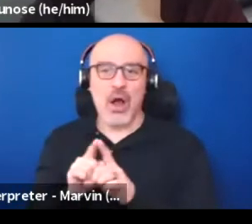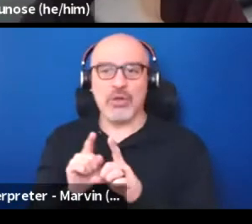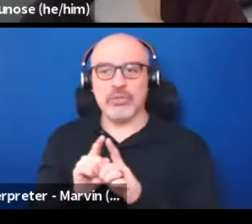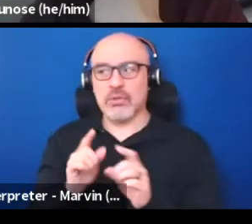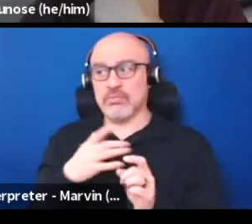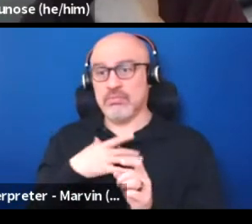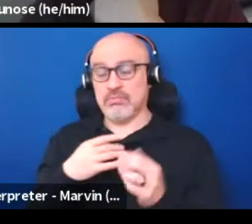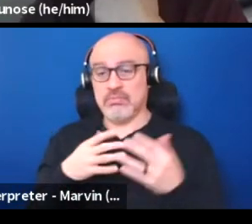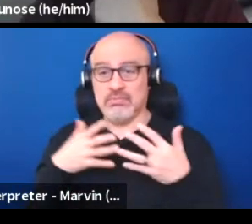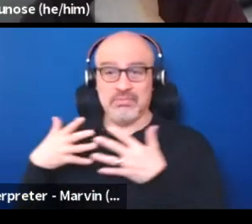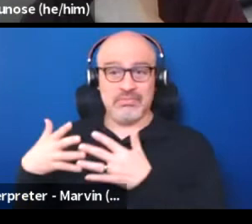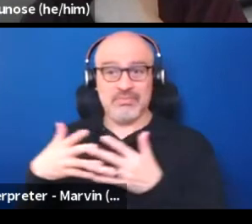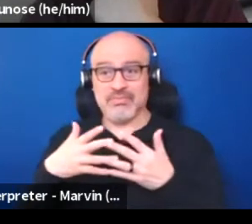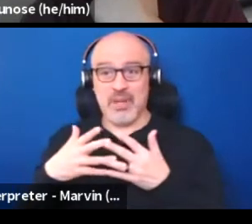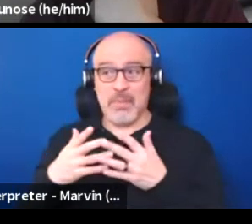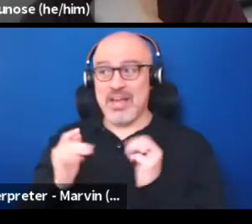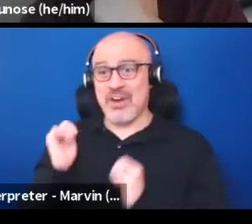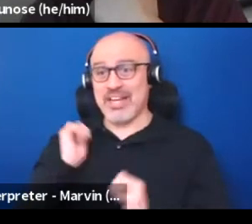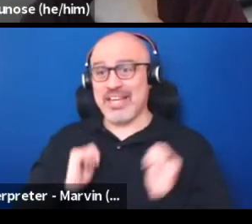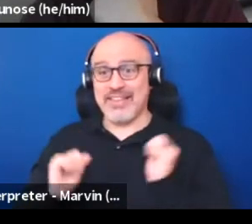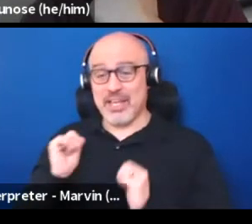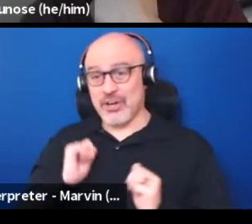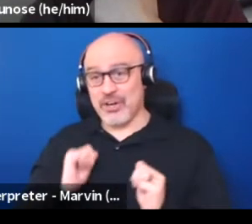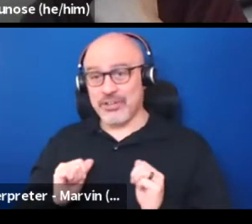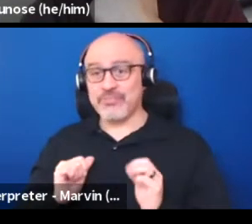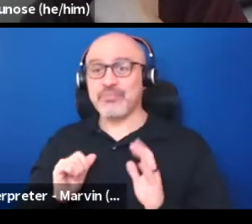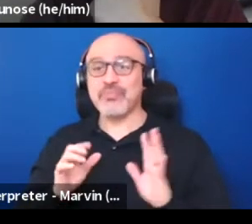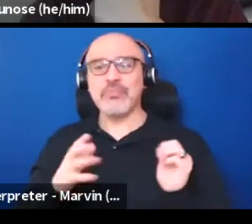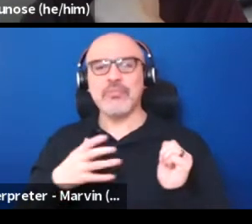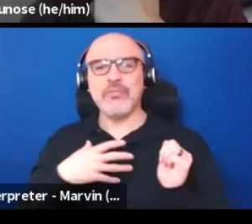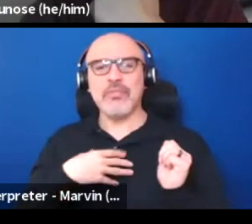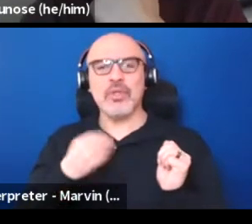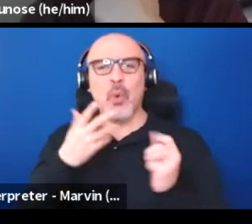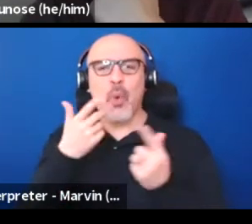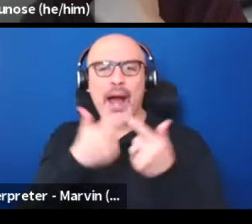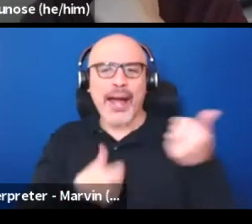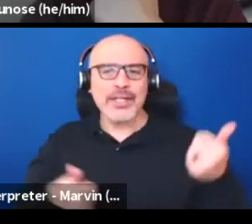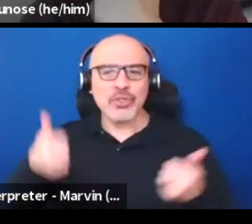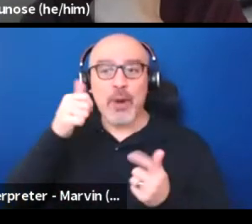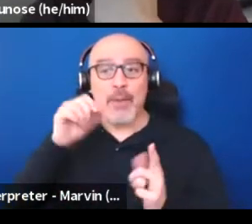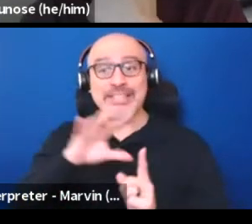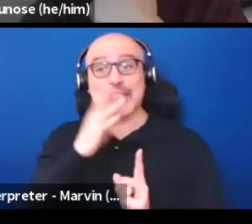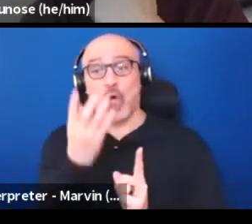that's divested from the white supremacist transactional culture that it's currently embedded in,